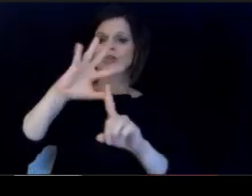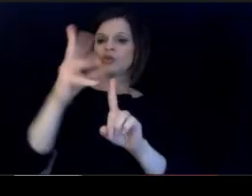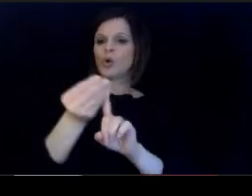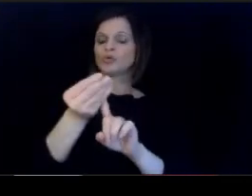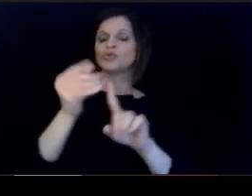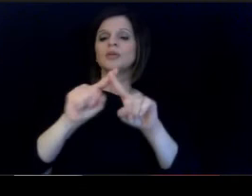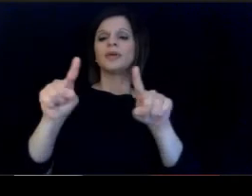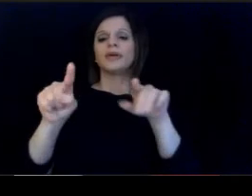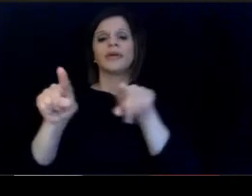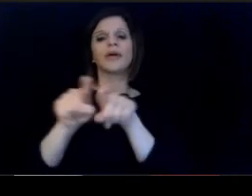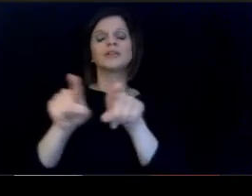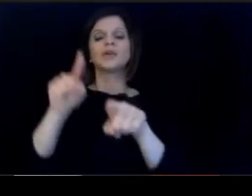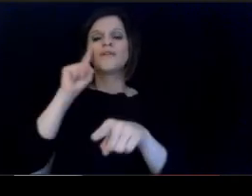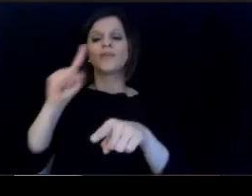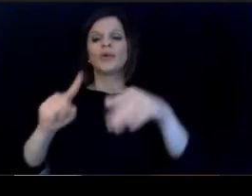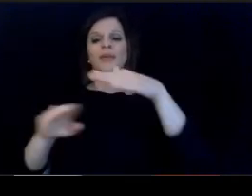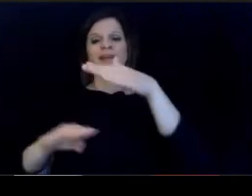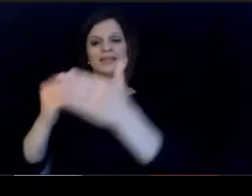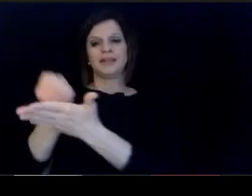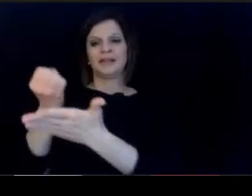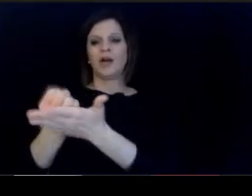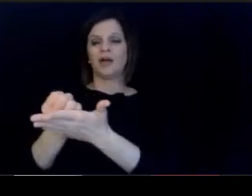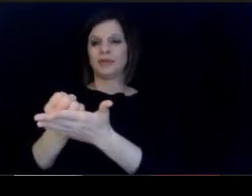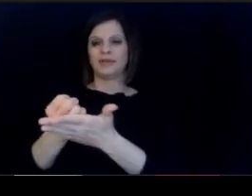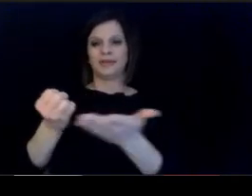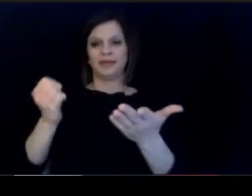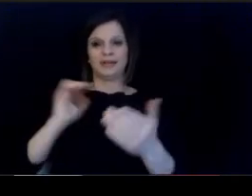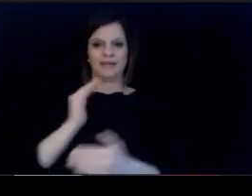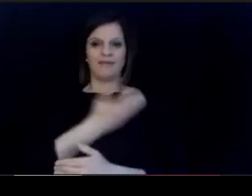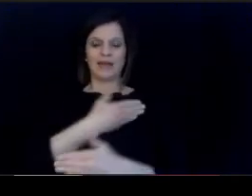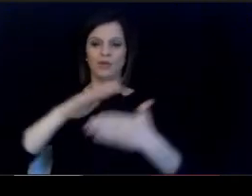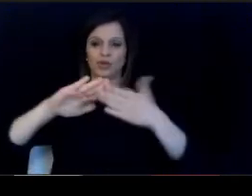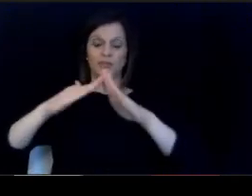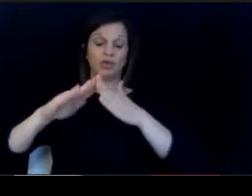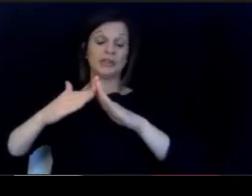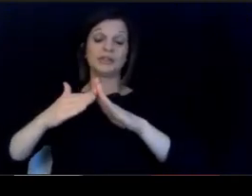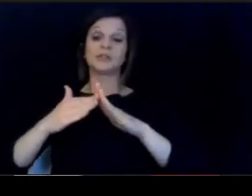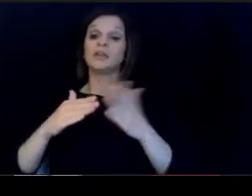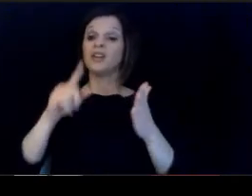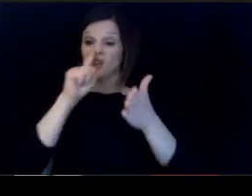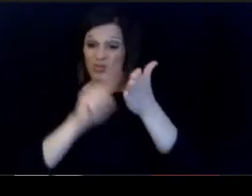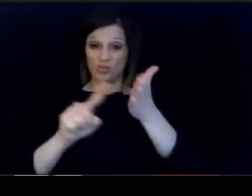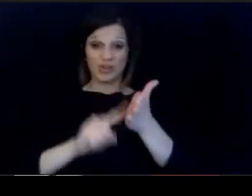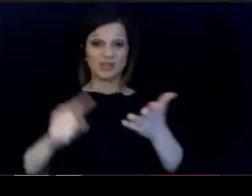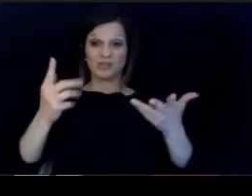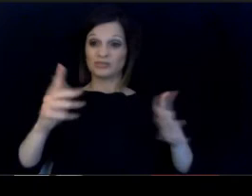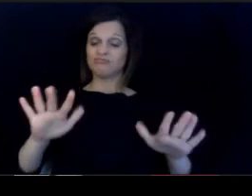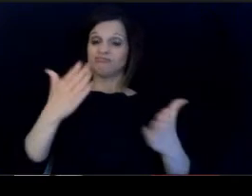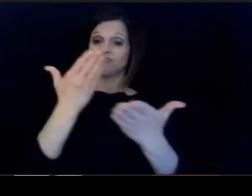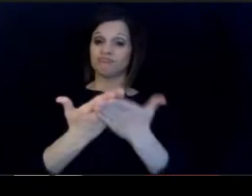to the basic economy of our communities. I mean, the research shows that ends in.